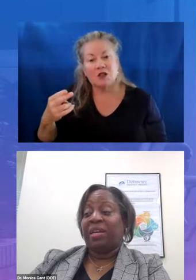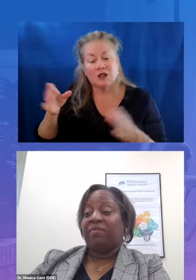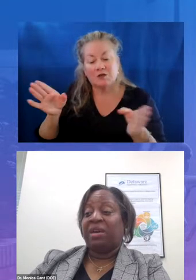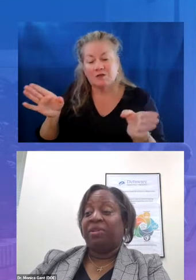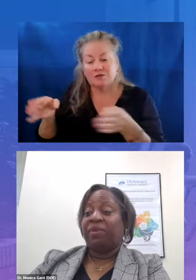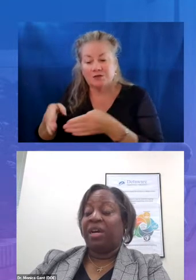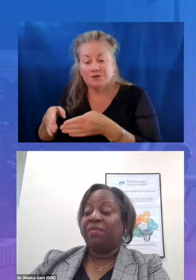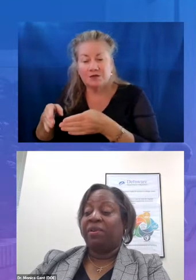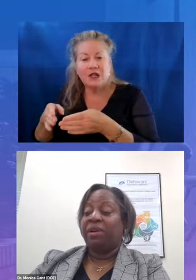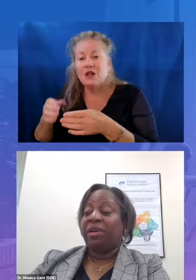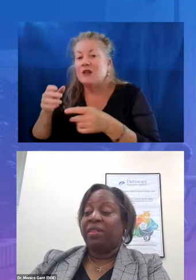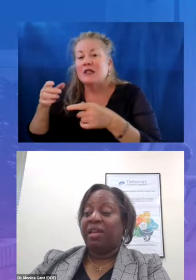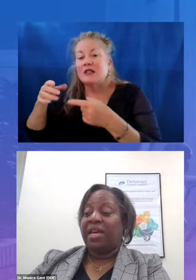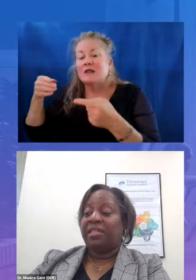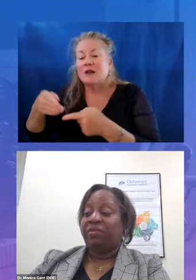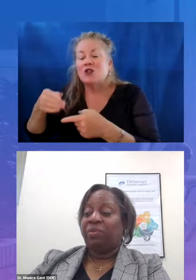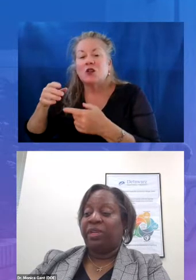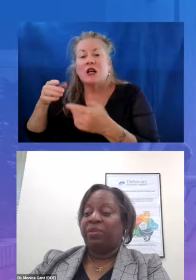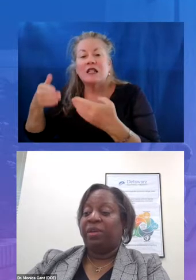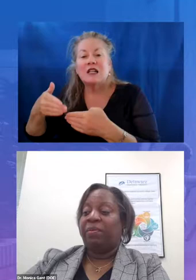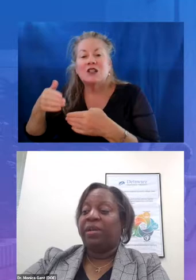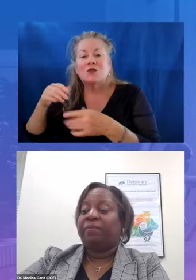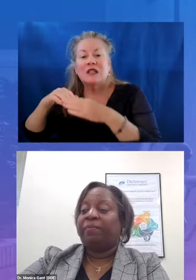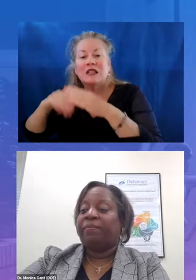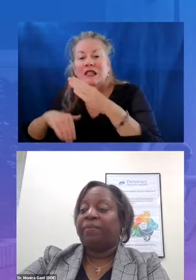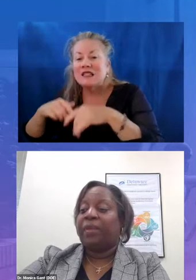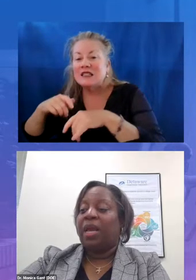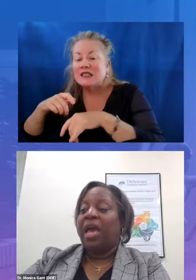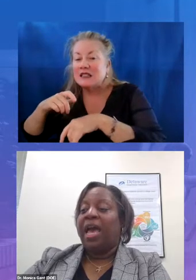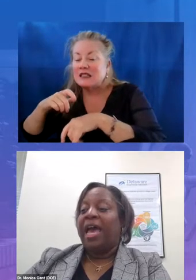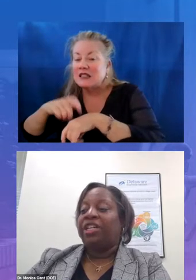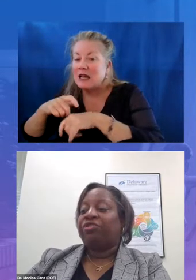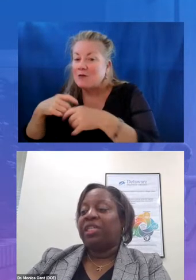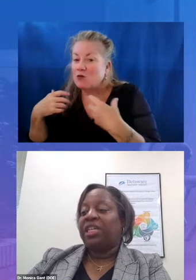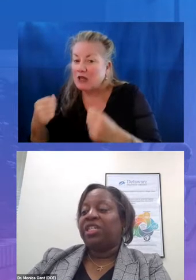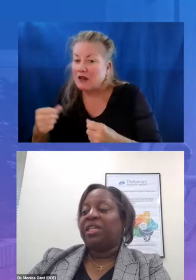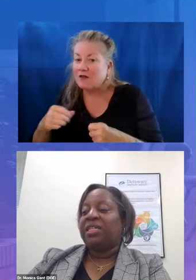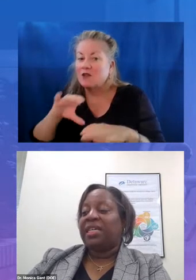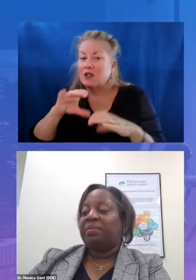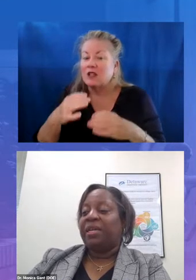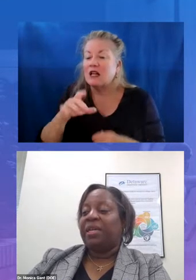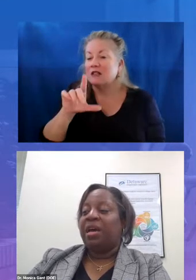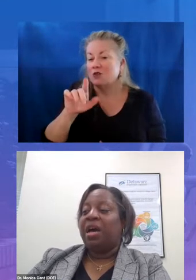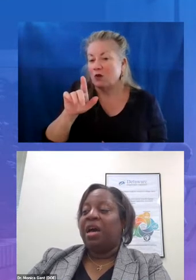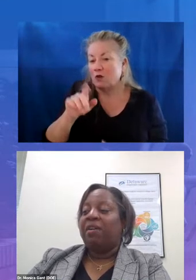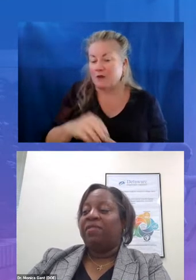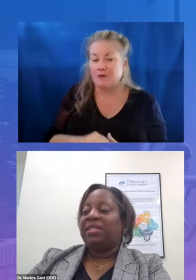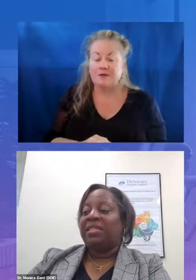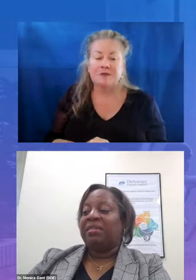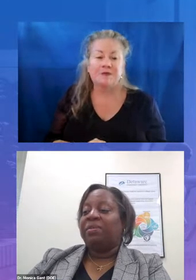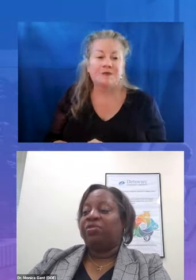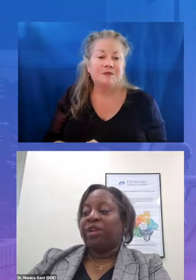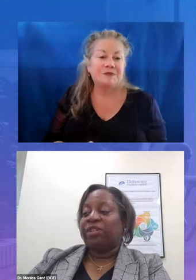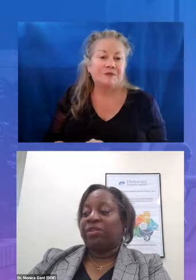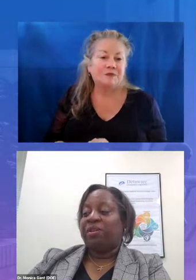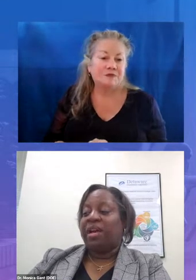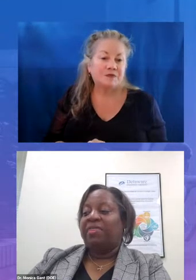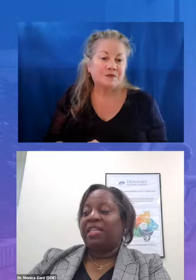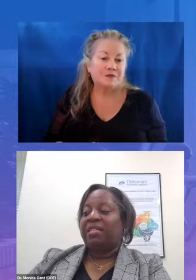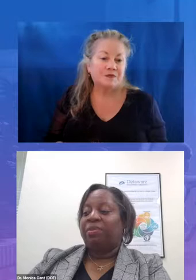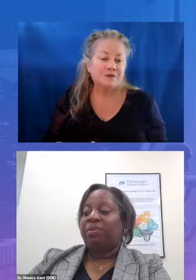time to recover the class of 2021 and strategic assessment of the system structure that supports